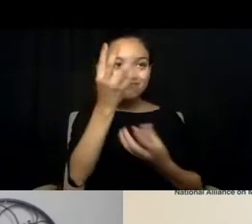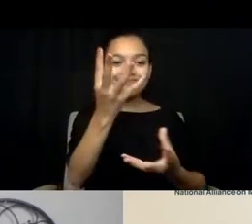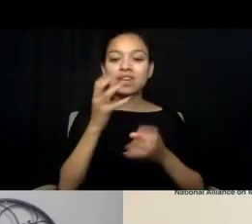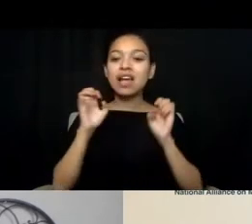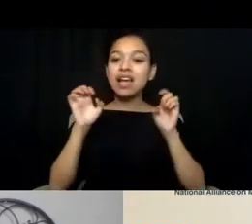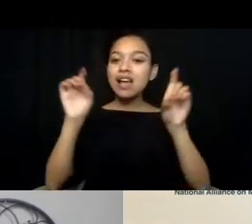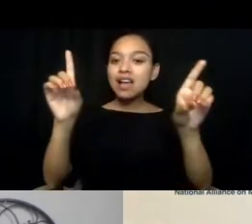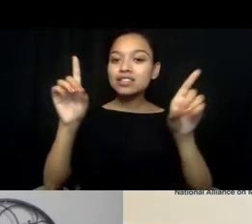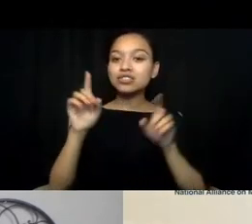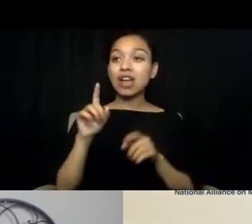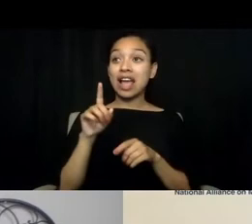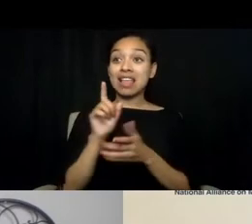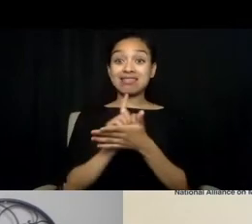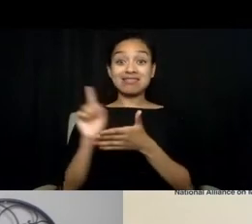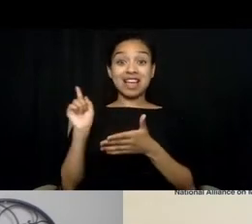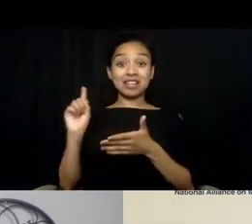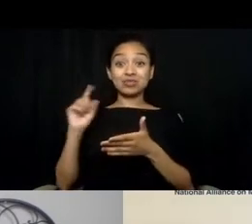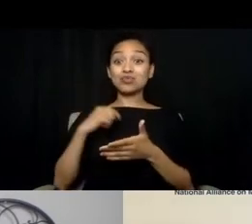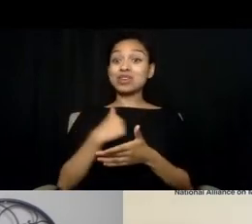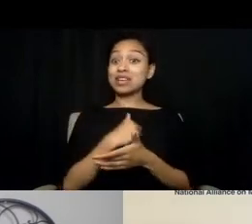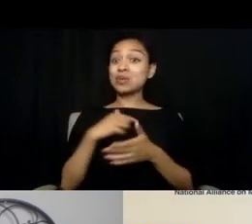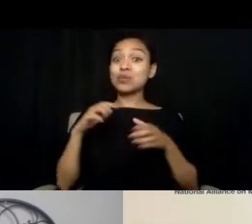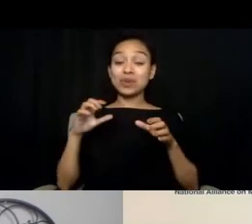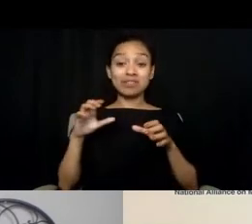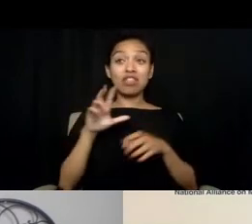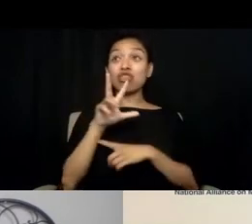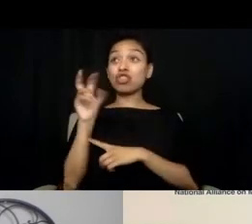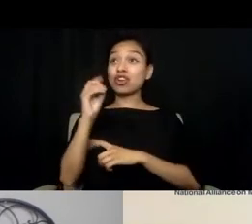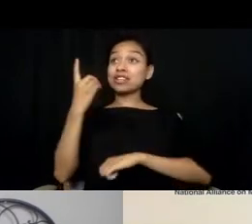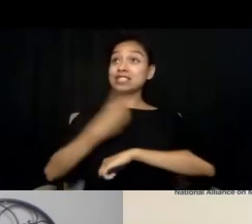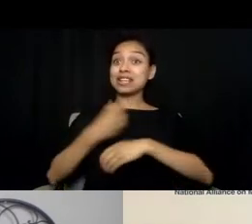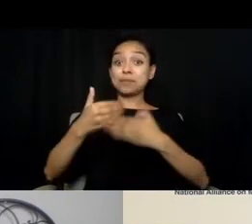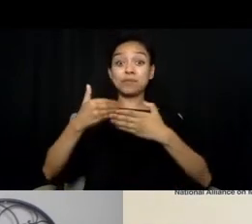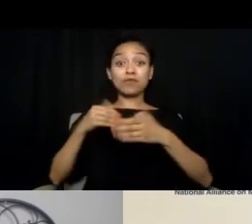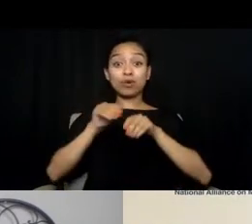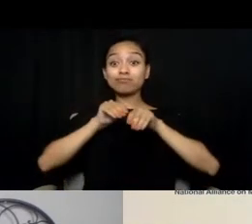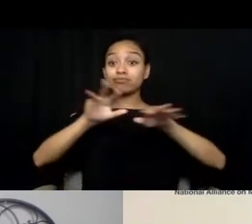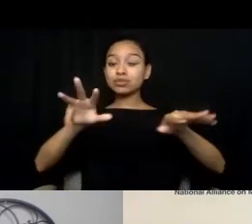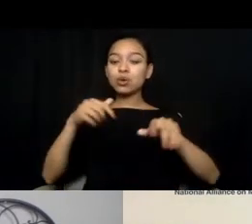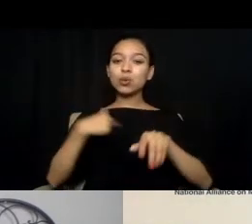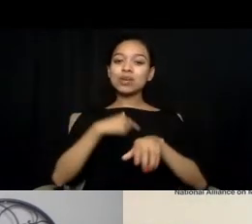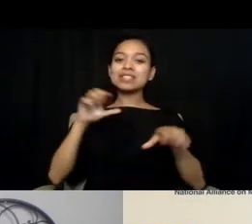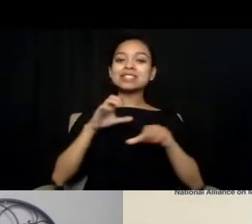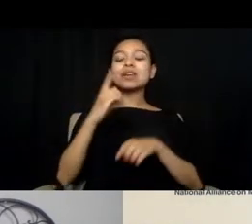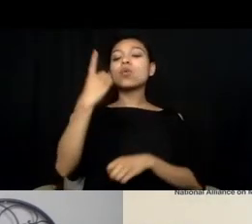we did another one-day event in terms of reimagining crisis response